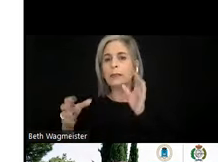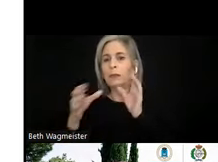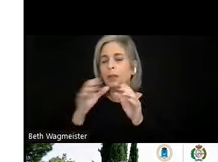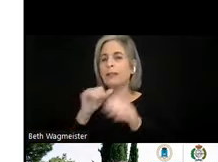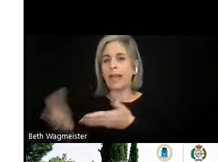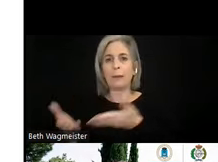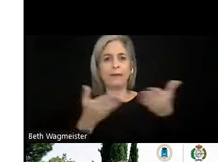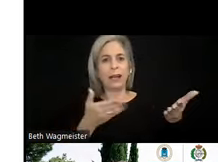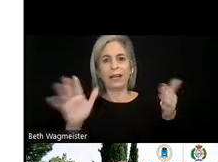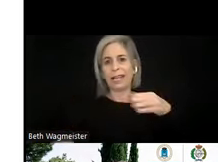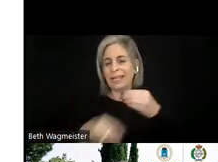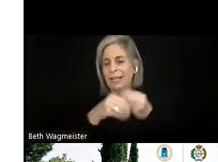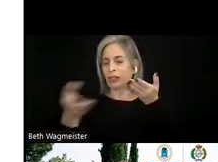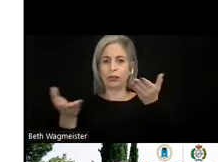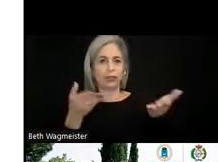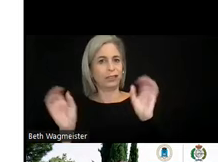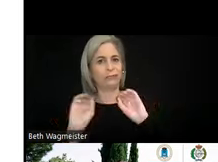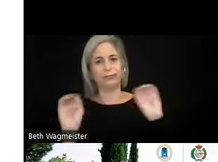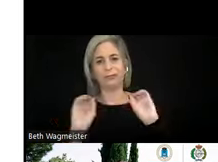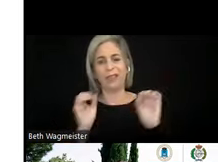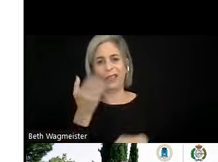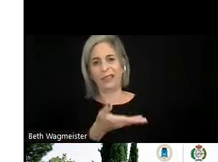any of these additional services. So there's nothing there to deal with.